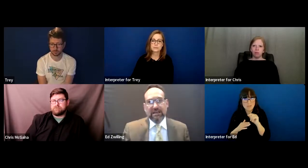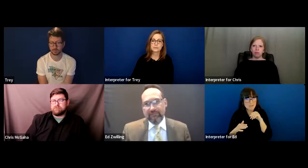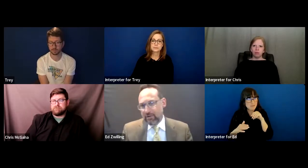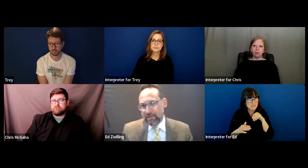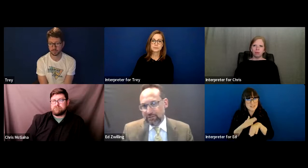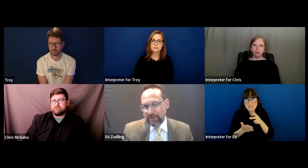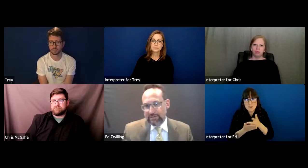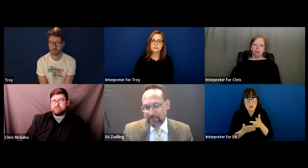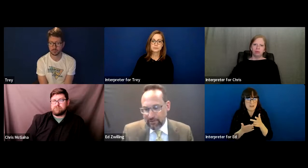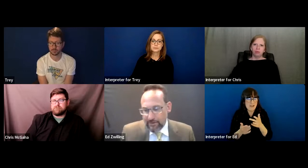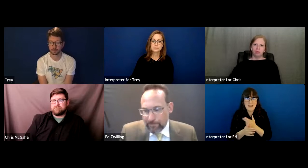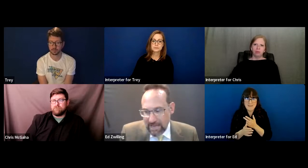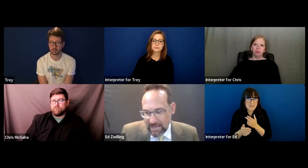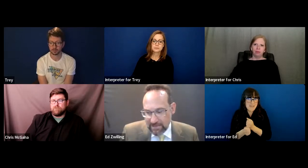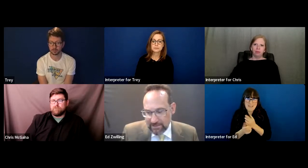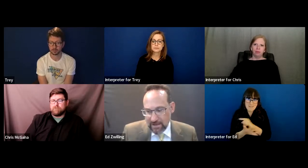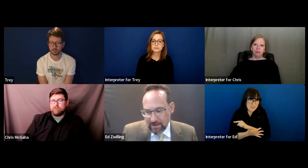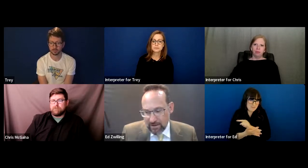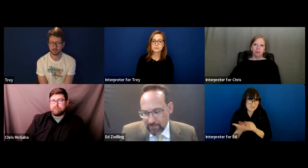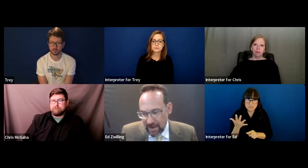This can get very expensive.